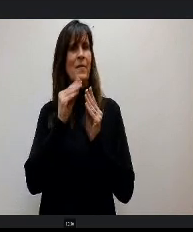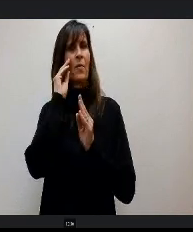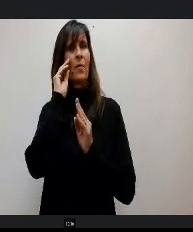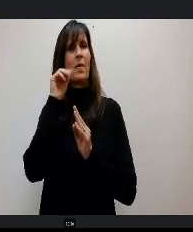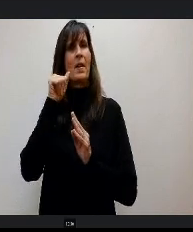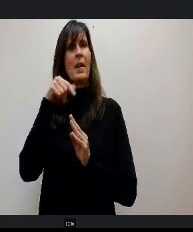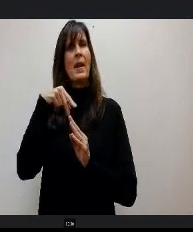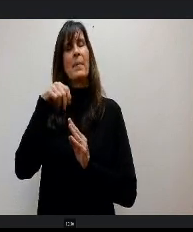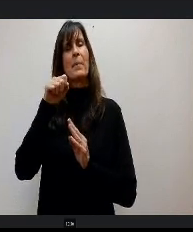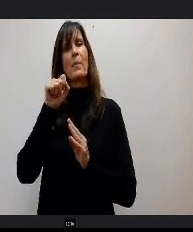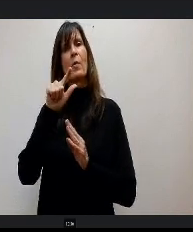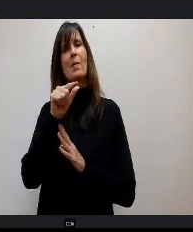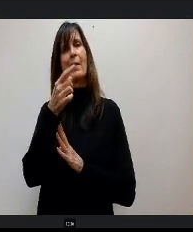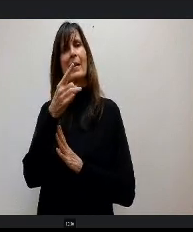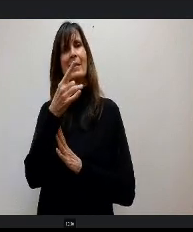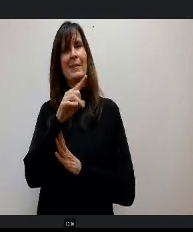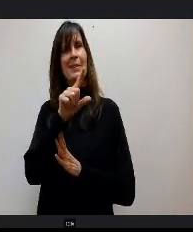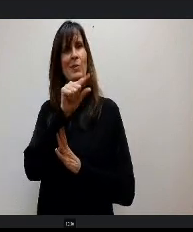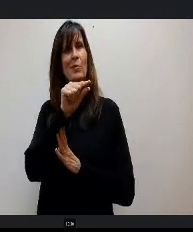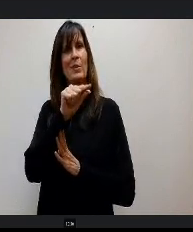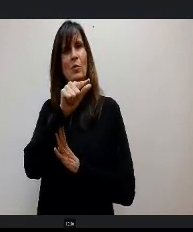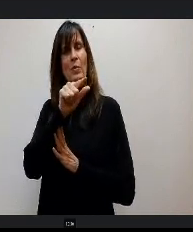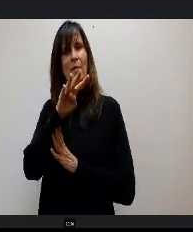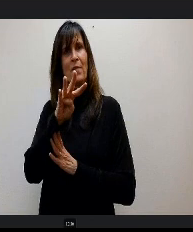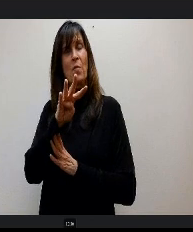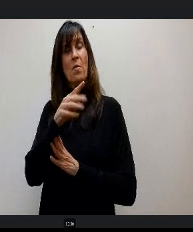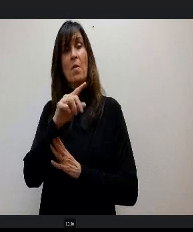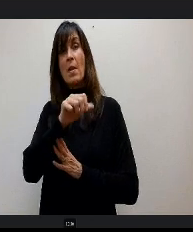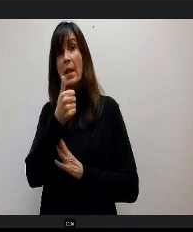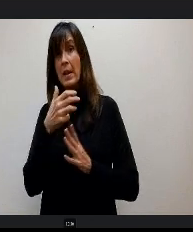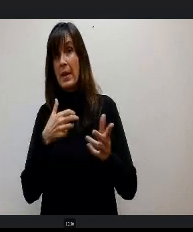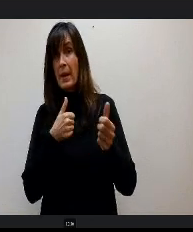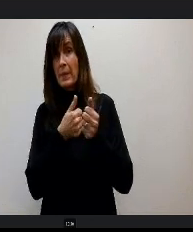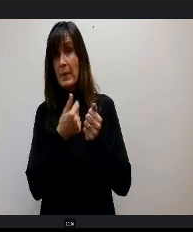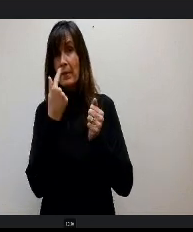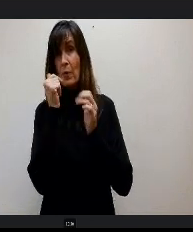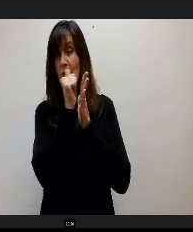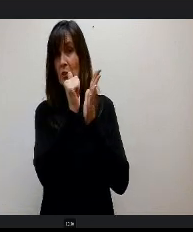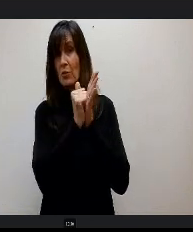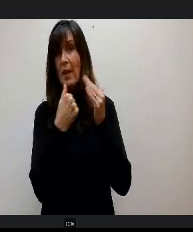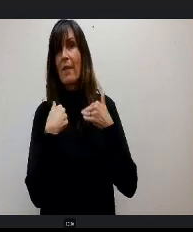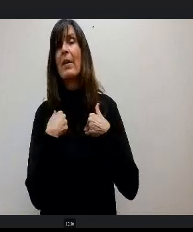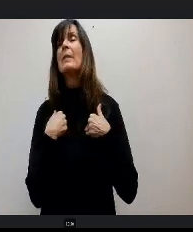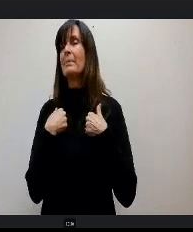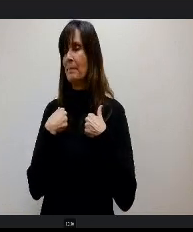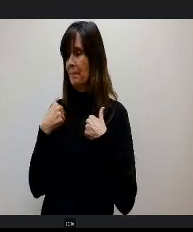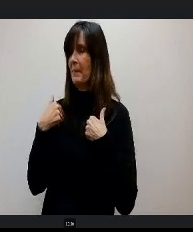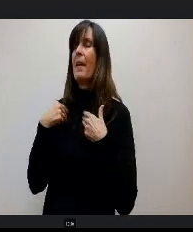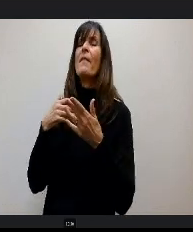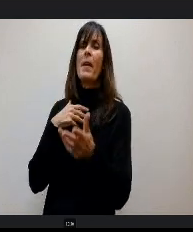2024 Mrs. Mattsson-Bonett. Are there any updates to the agenda? There were updates to the agenda and the board was notified